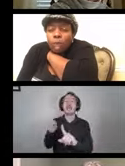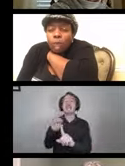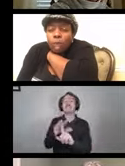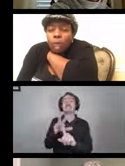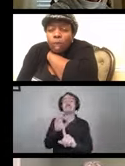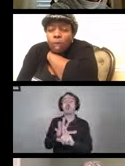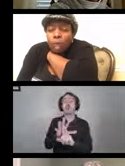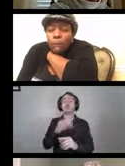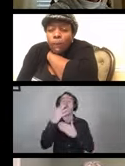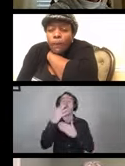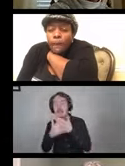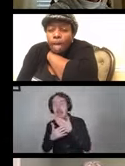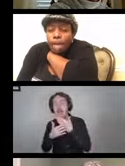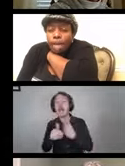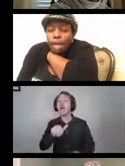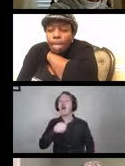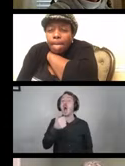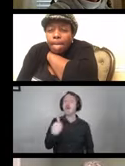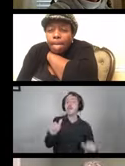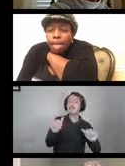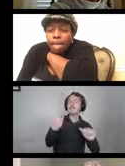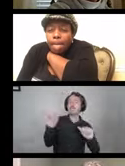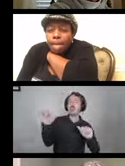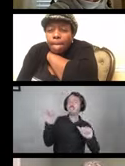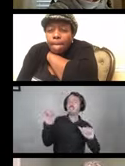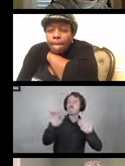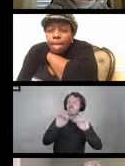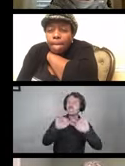and other potentially infectious material